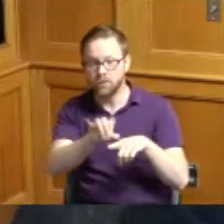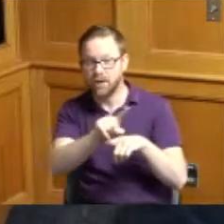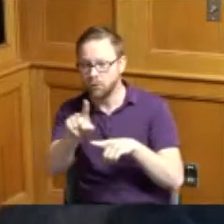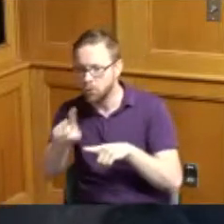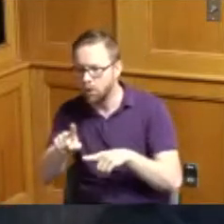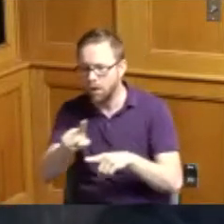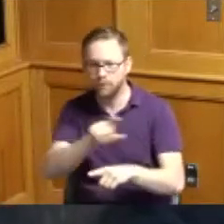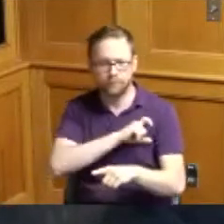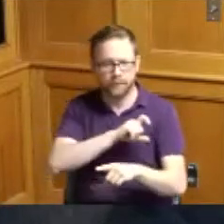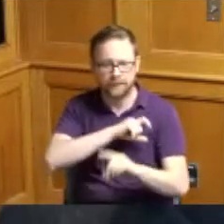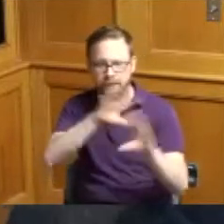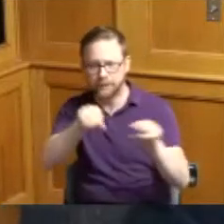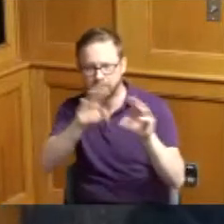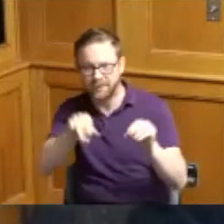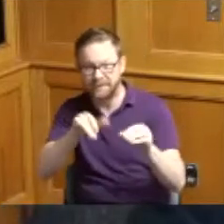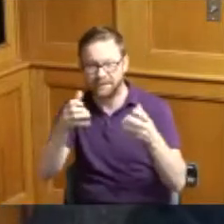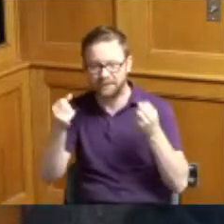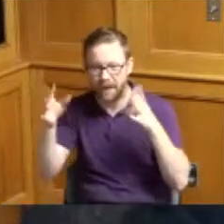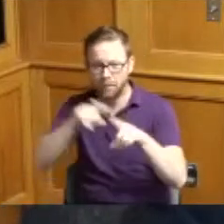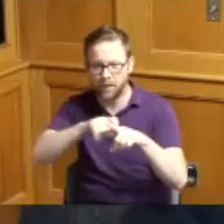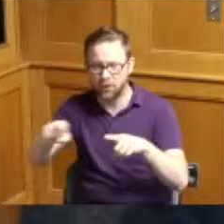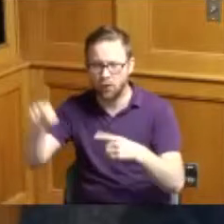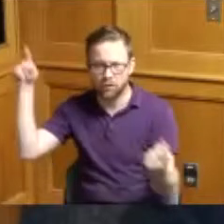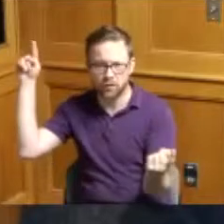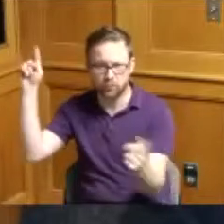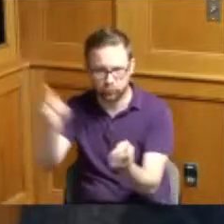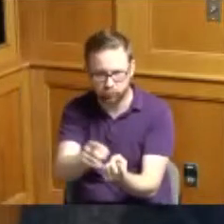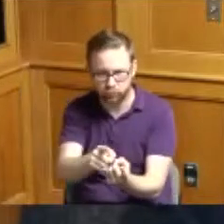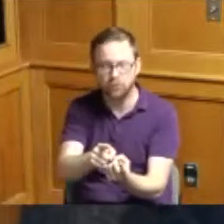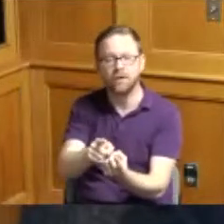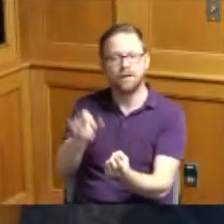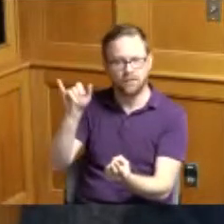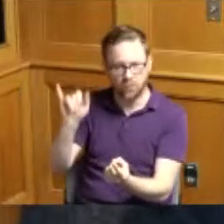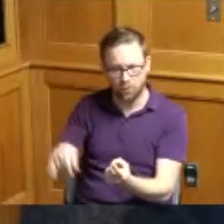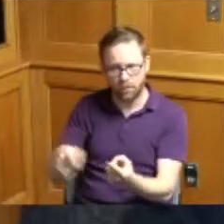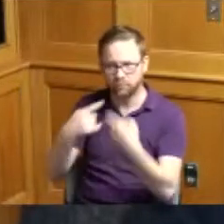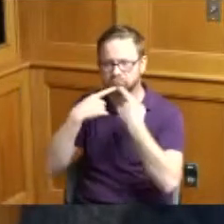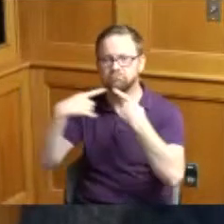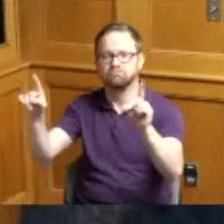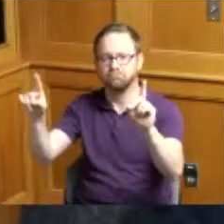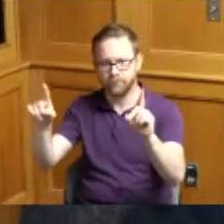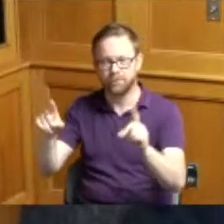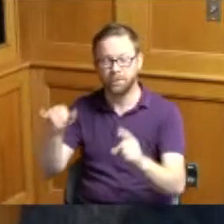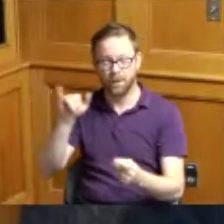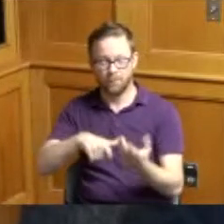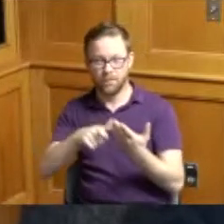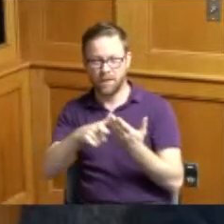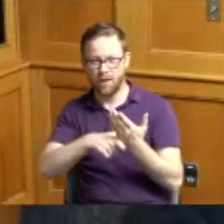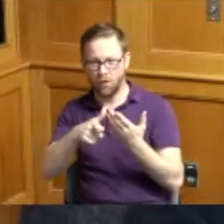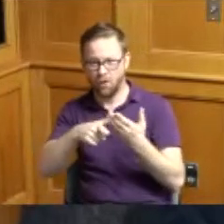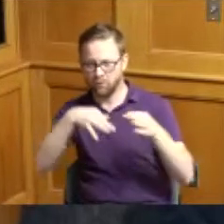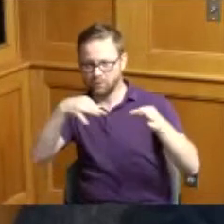area so they they've got some success to point to but this article talks about about the individuals